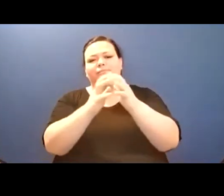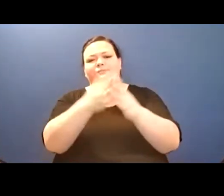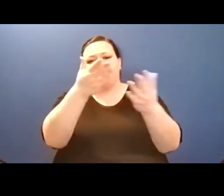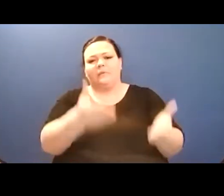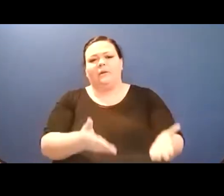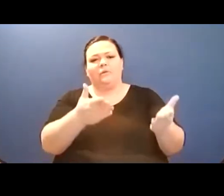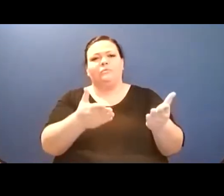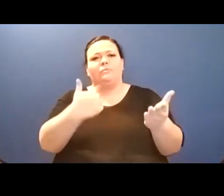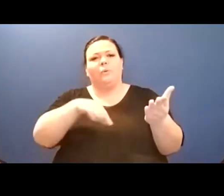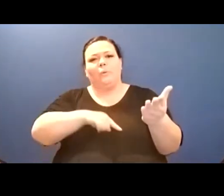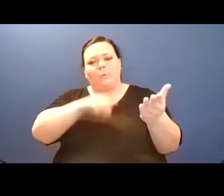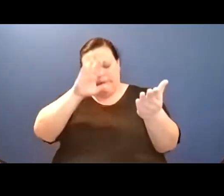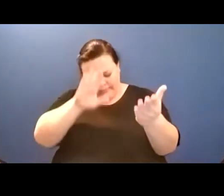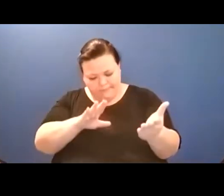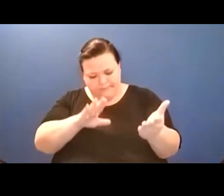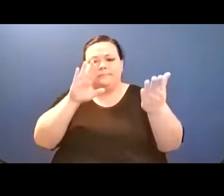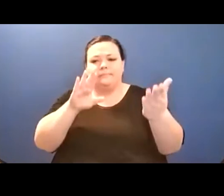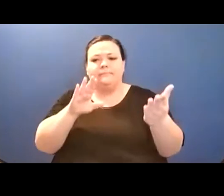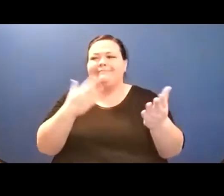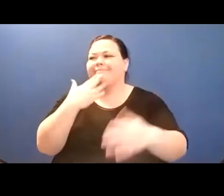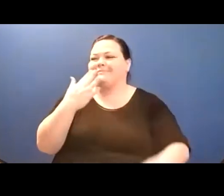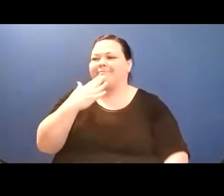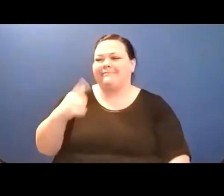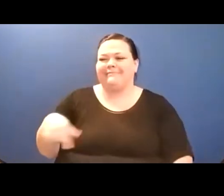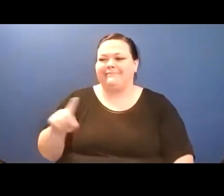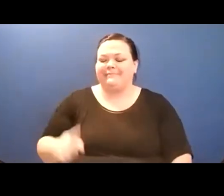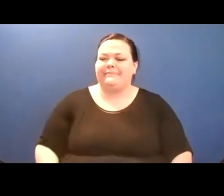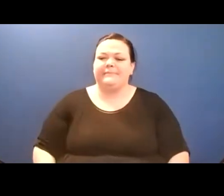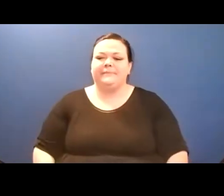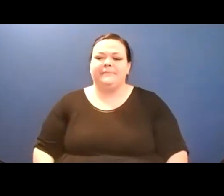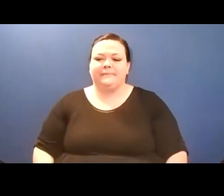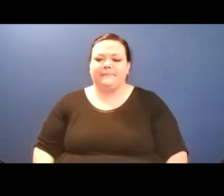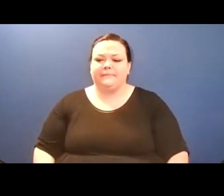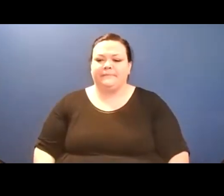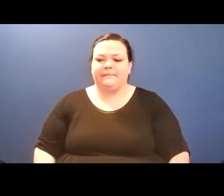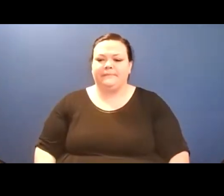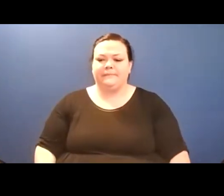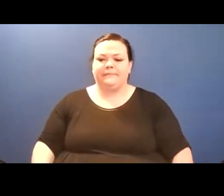along too if there's no room/ on the porch we can spread blankets on the grass bring them// or tell